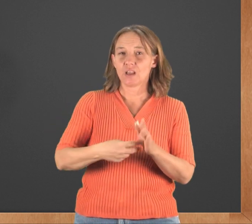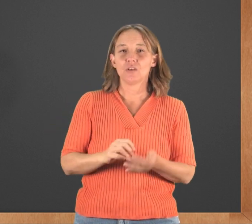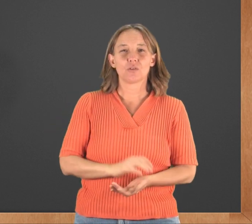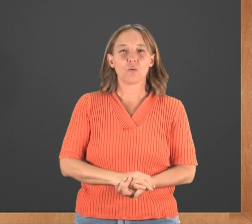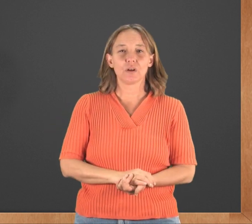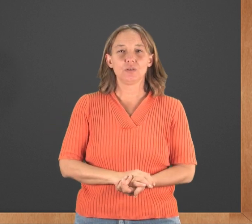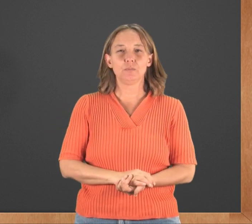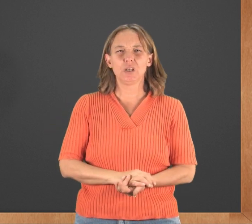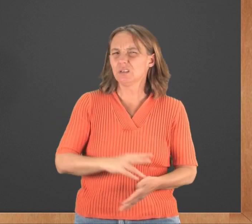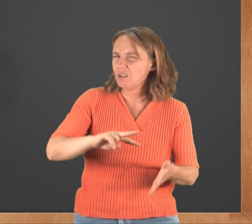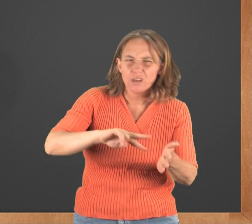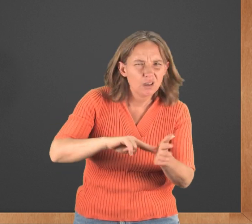So, "What did you mean?"